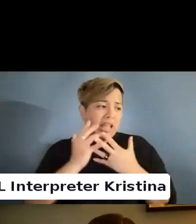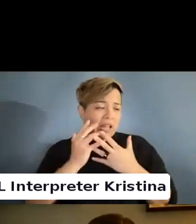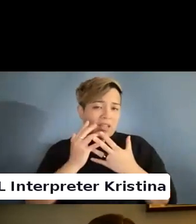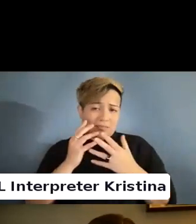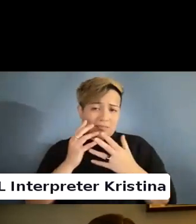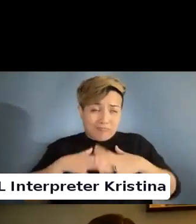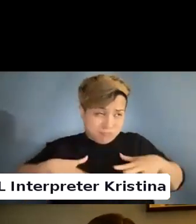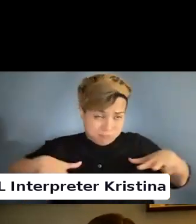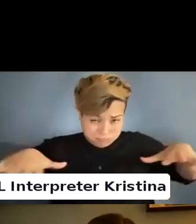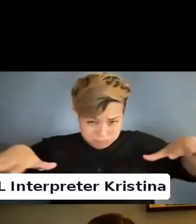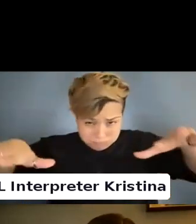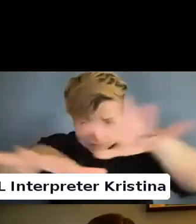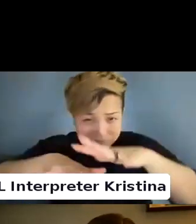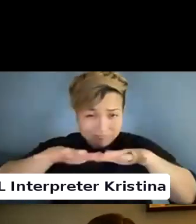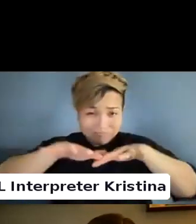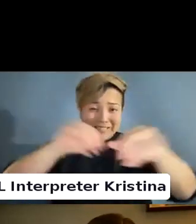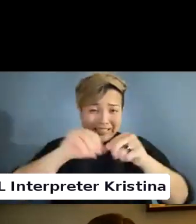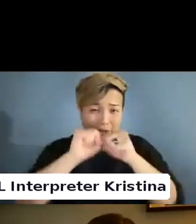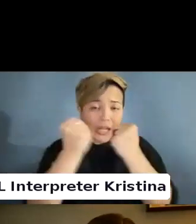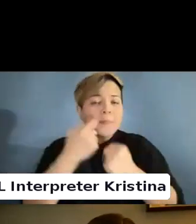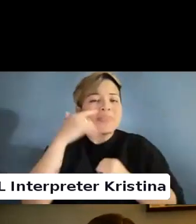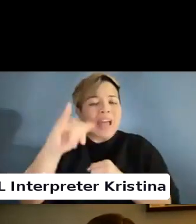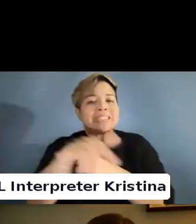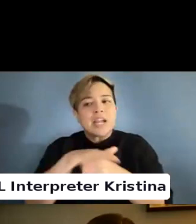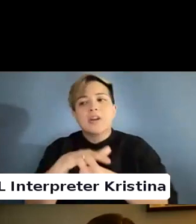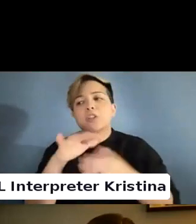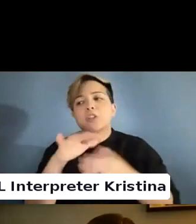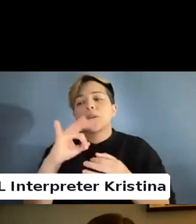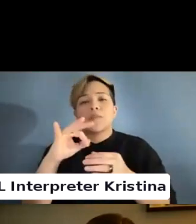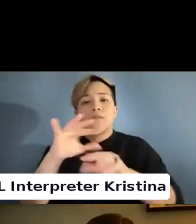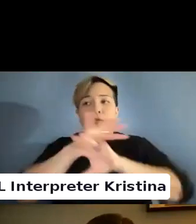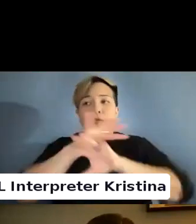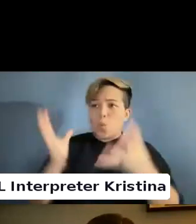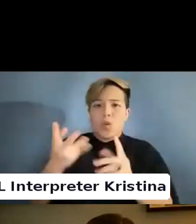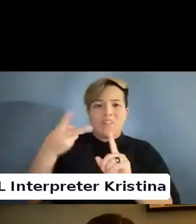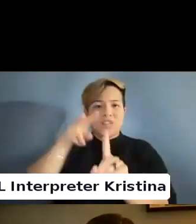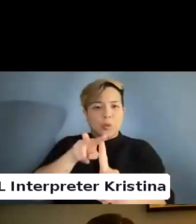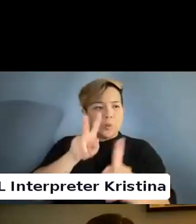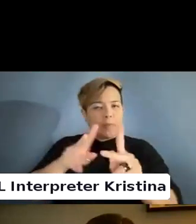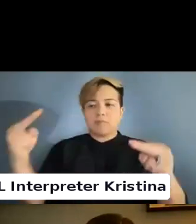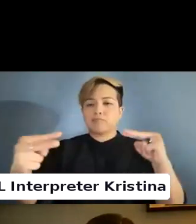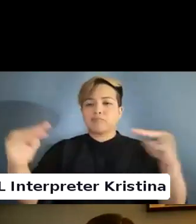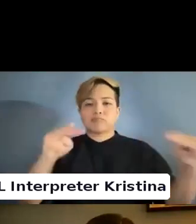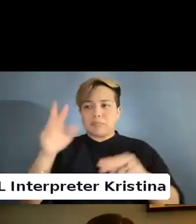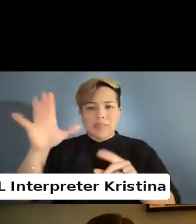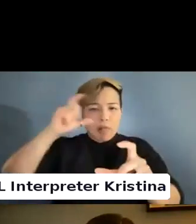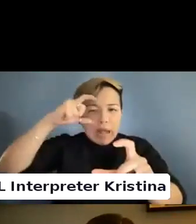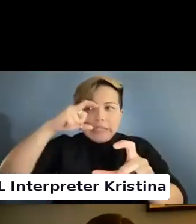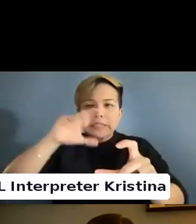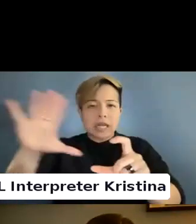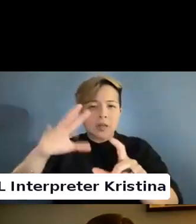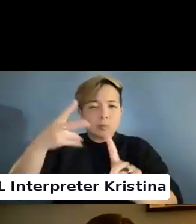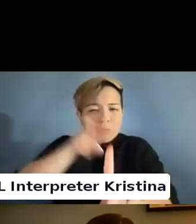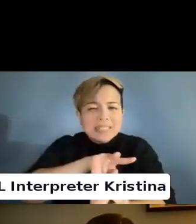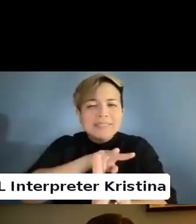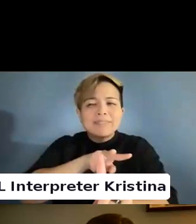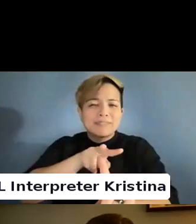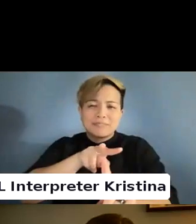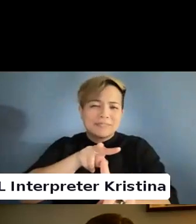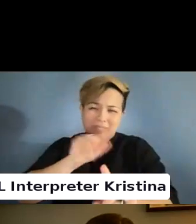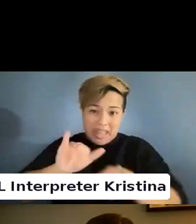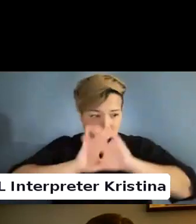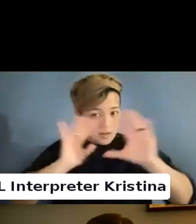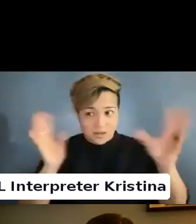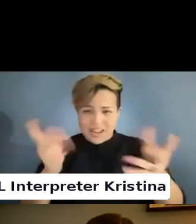I think that scenario in terms of people from the perspective that needs to be addressed.